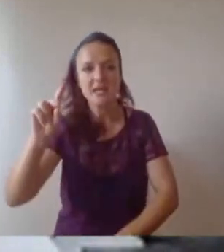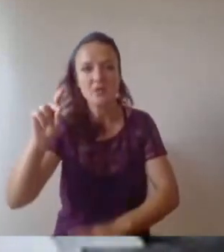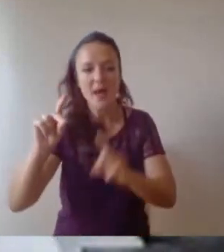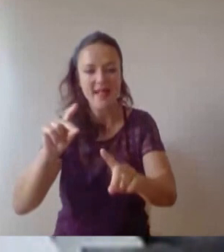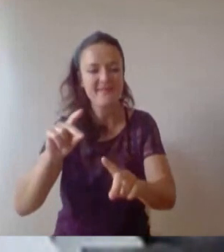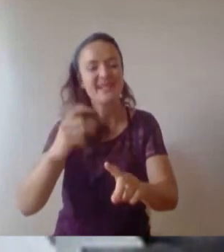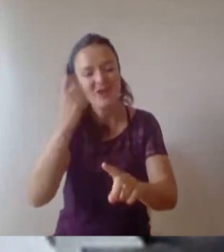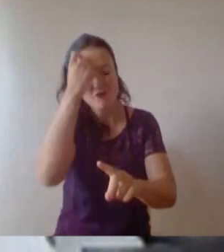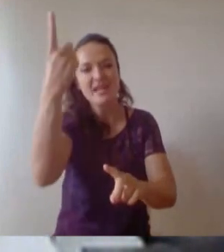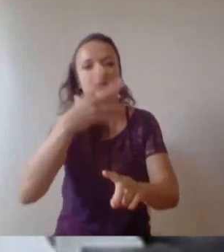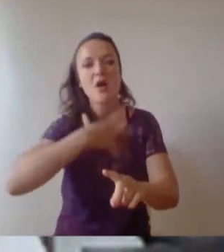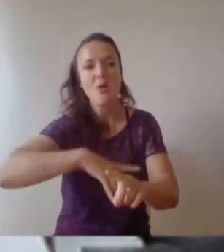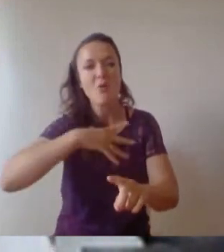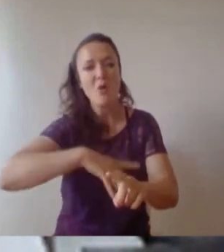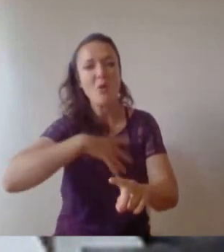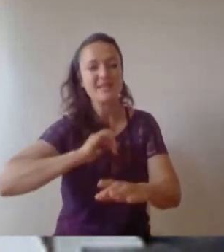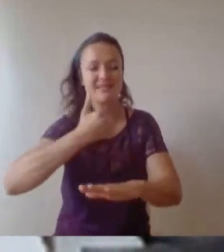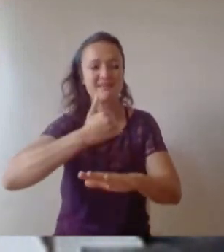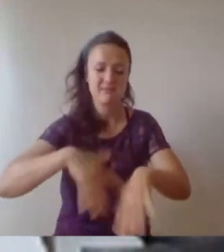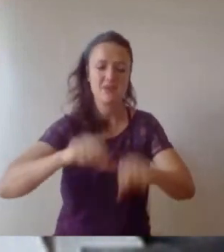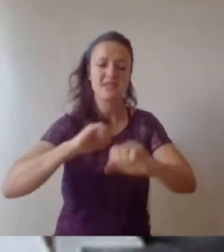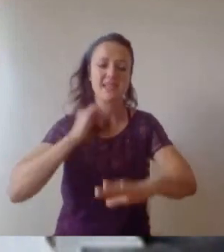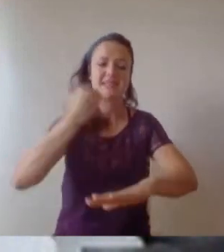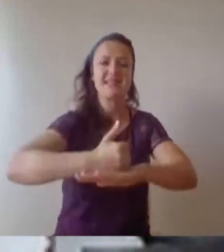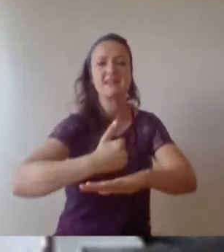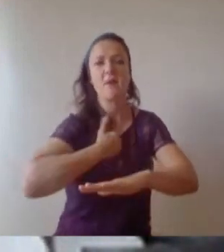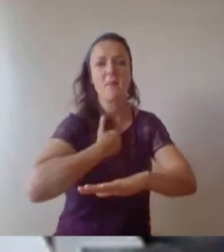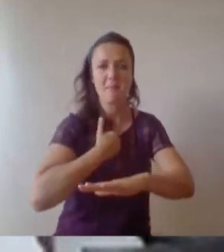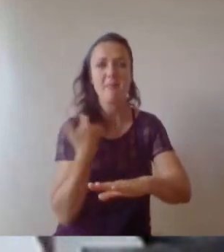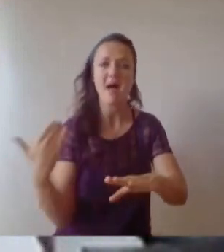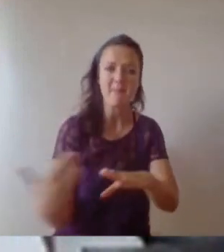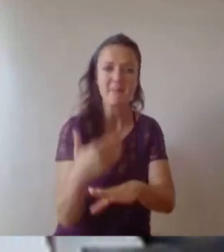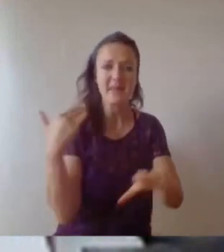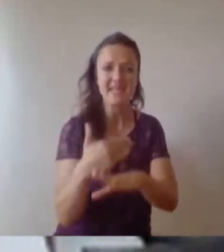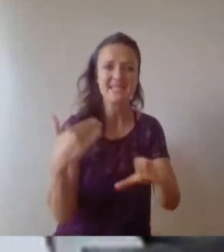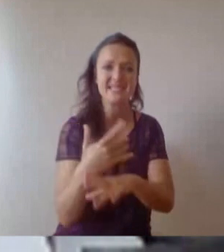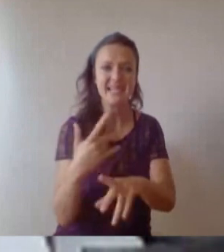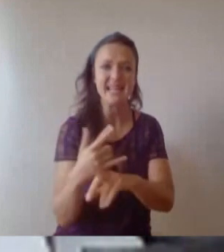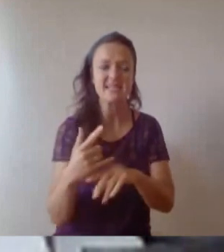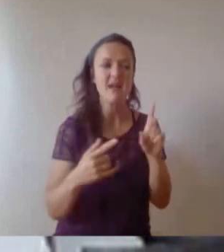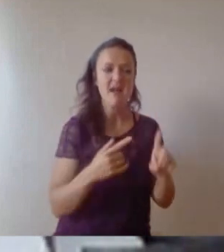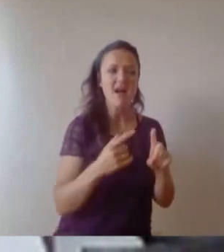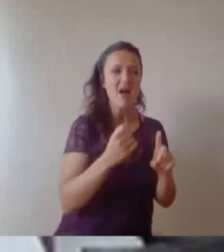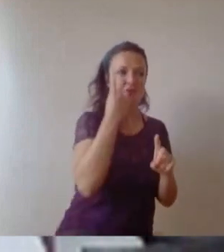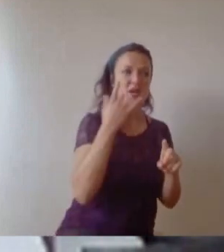evenings and weekends, not in the traditional fun way, but because I was working on my true passion. So I decided to quit my day job. I moved